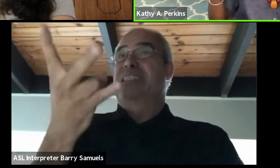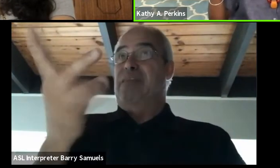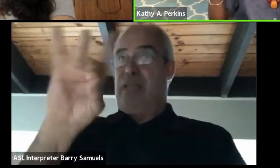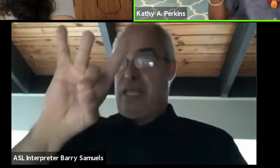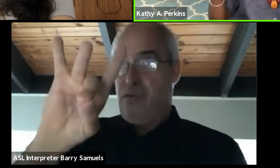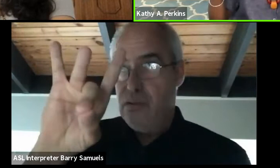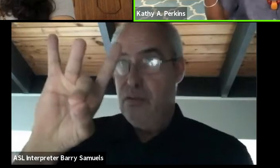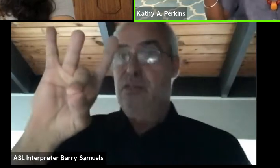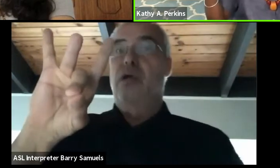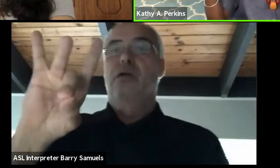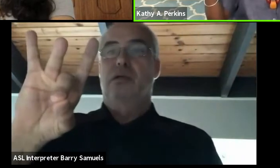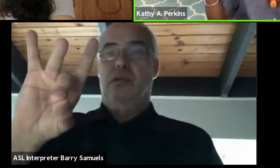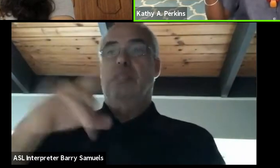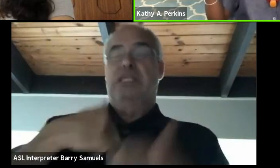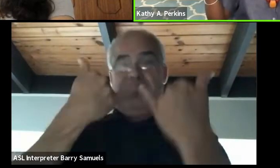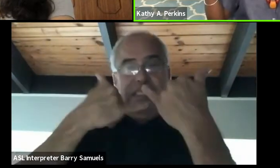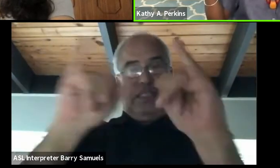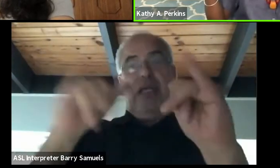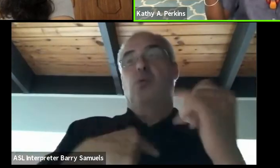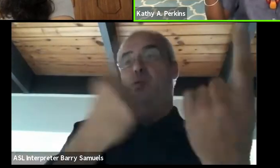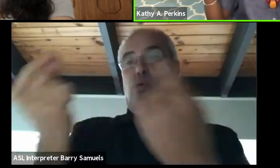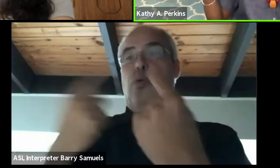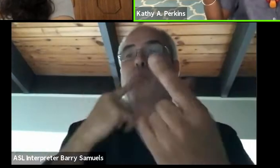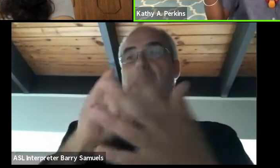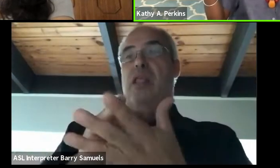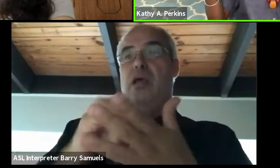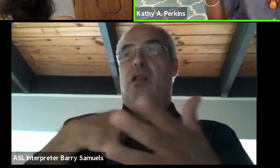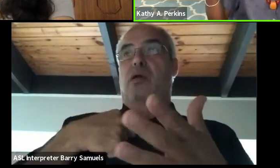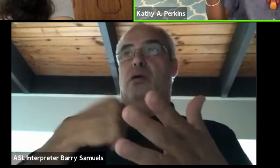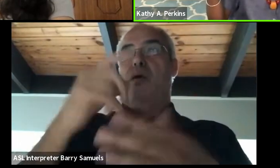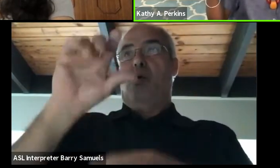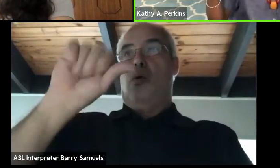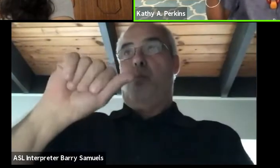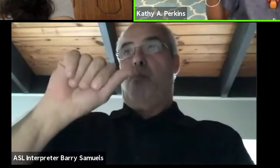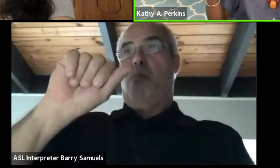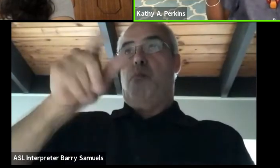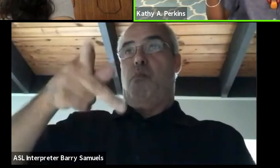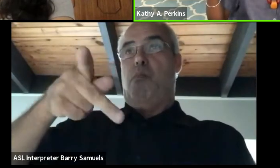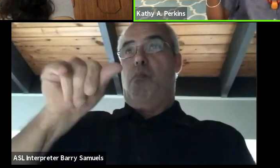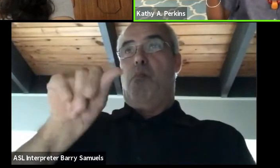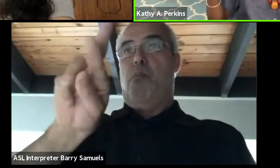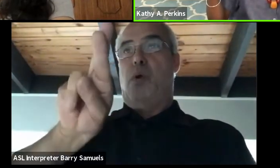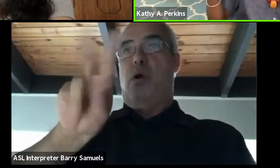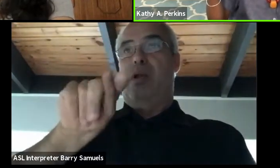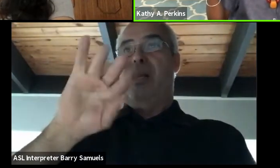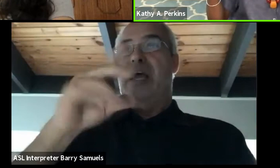and this was still doing the height of apartheid. And so she had some students at her university